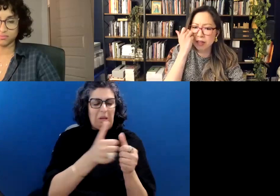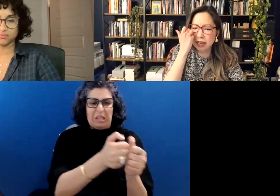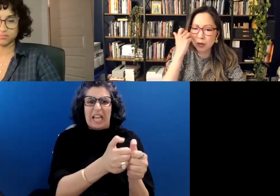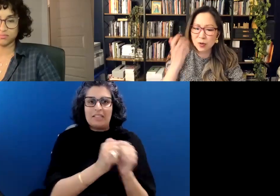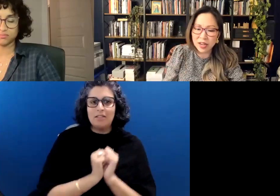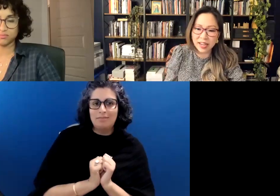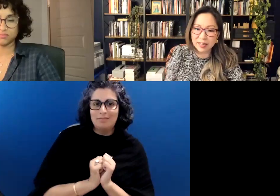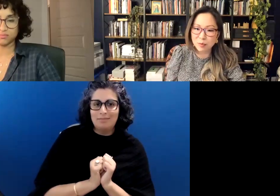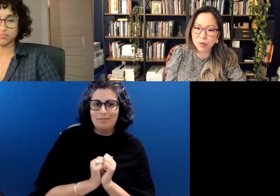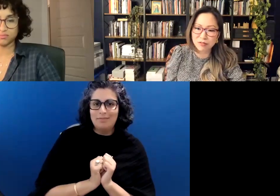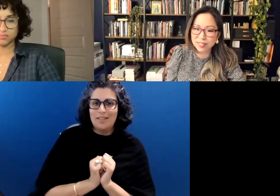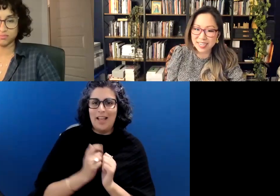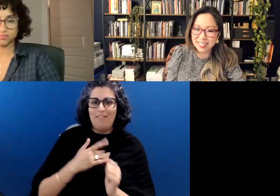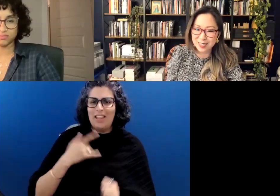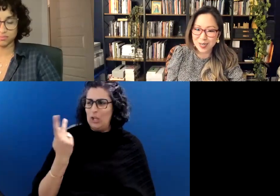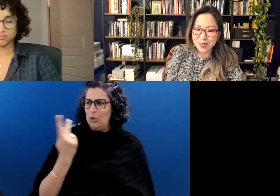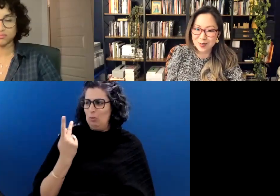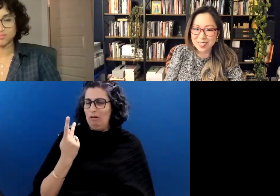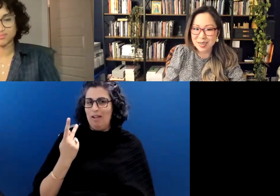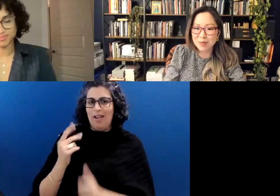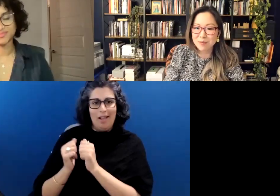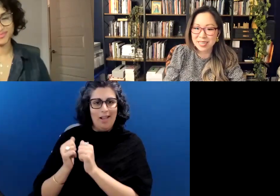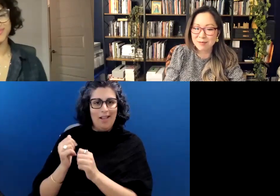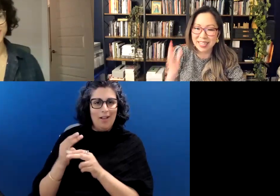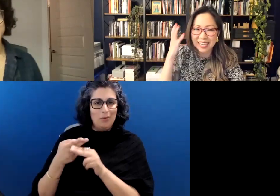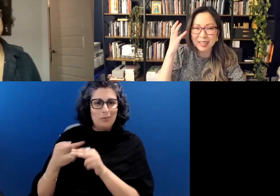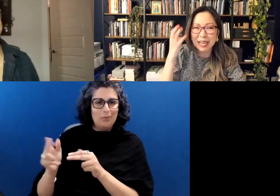like you and I had a brief text exchange one time mid0pandemic.